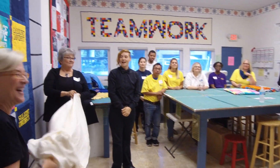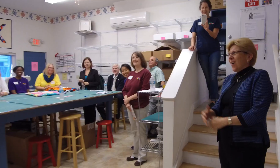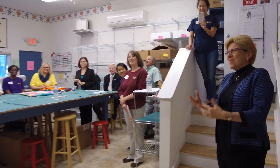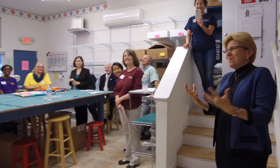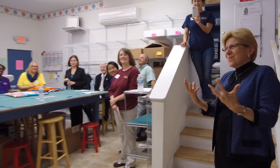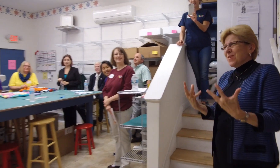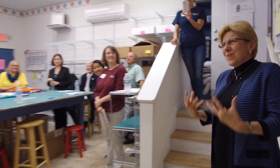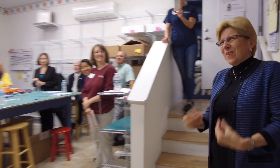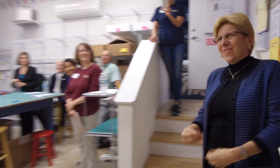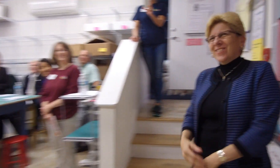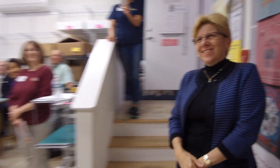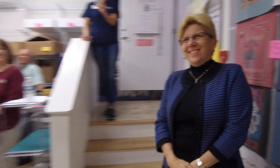Oh beautiful!!!!